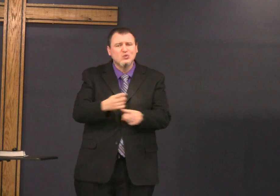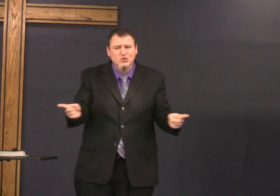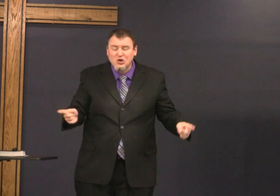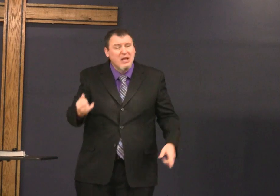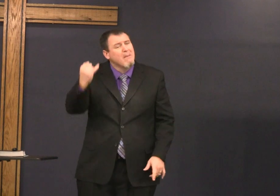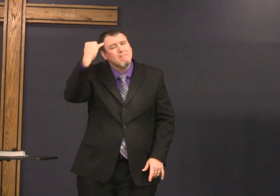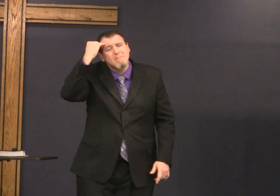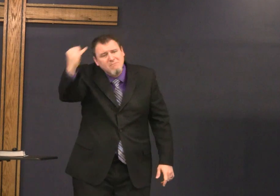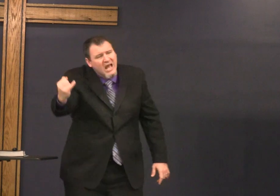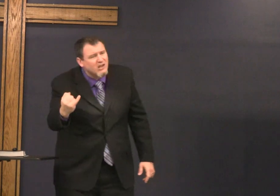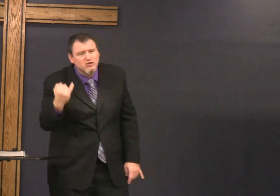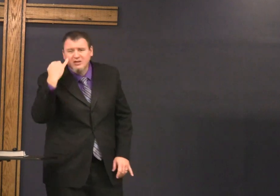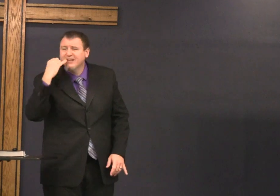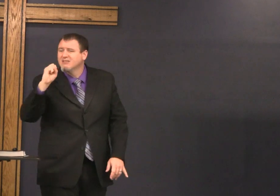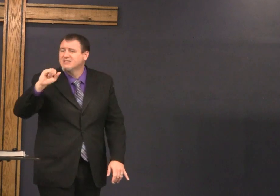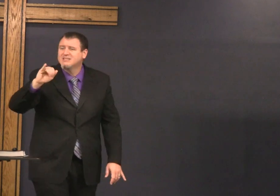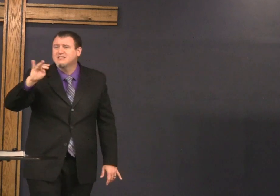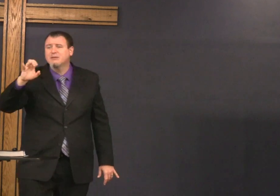God still wants to use you can you imagine